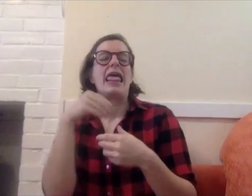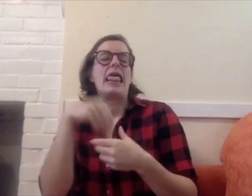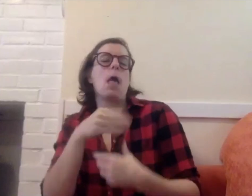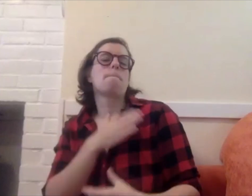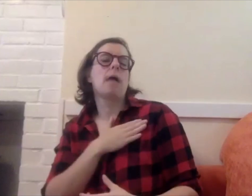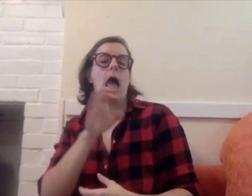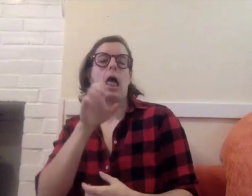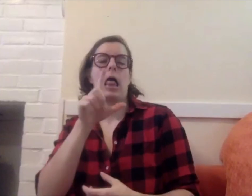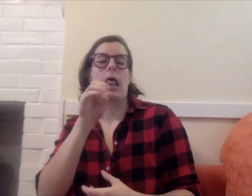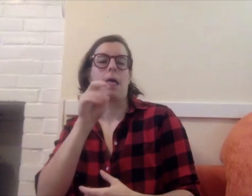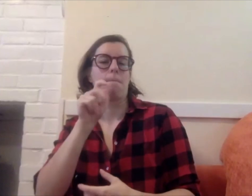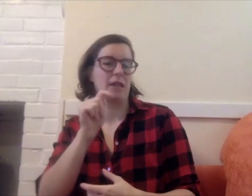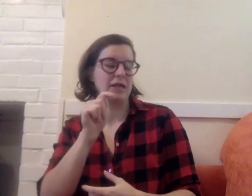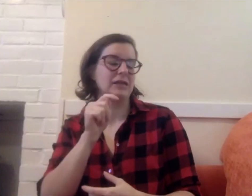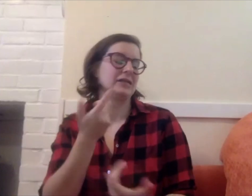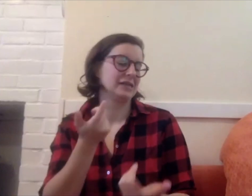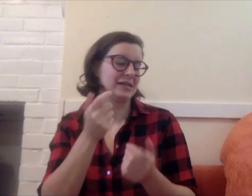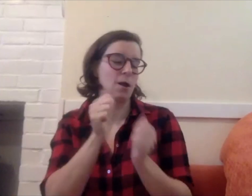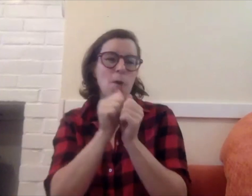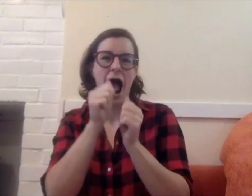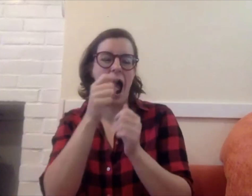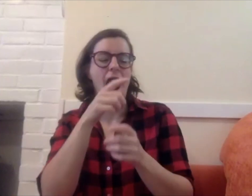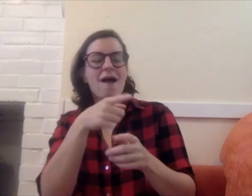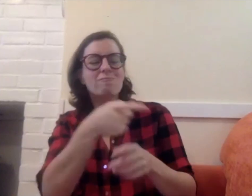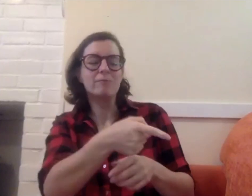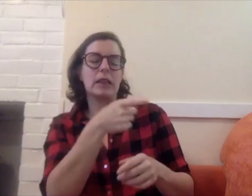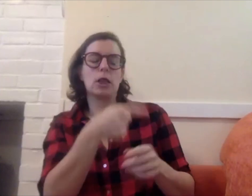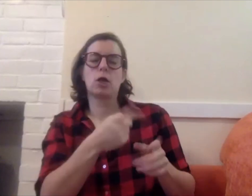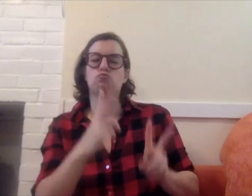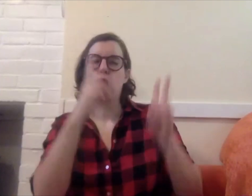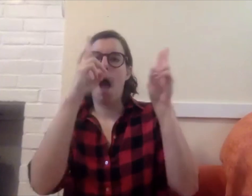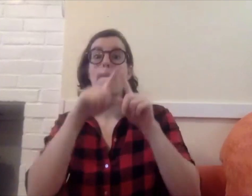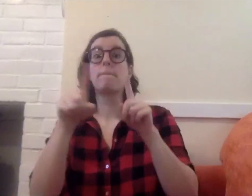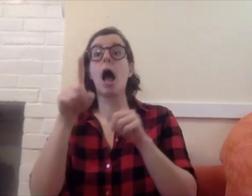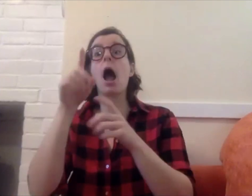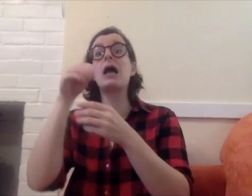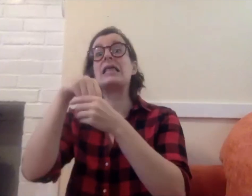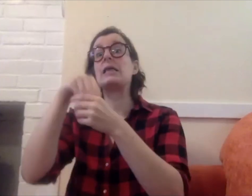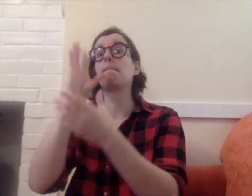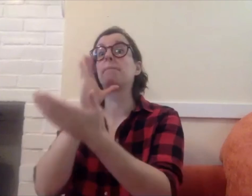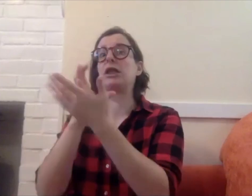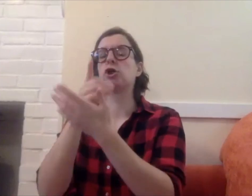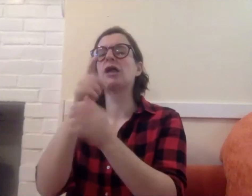just in my element. This print that I just showed you is